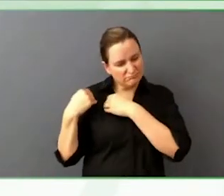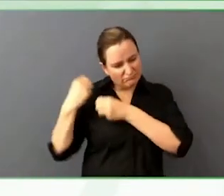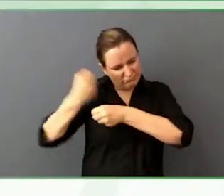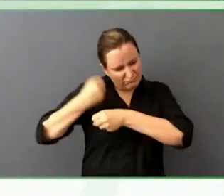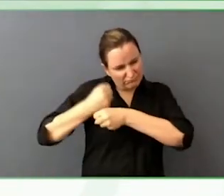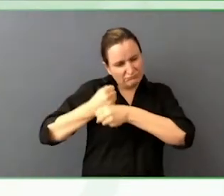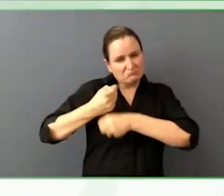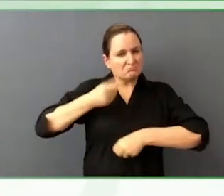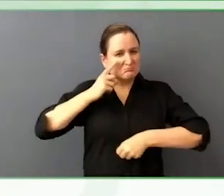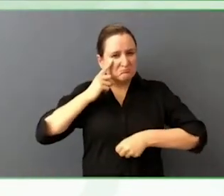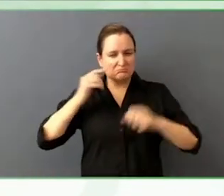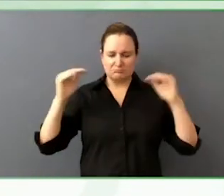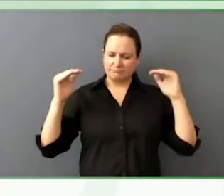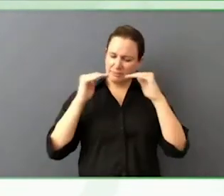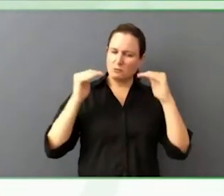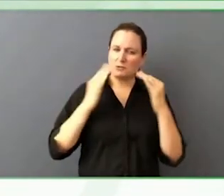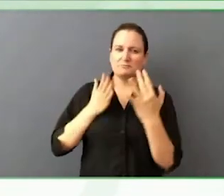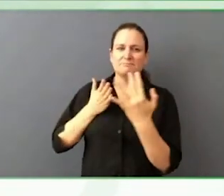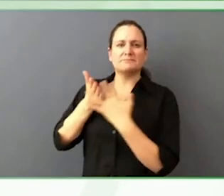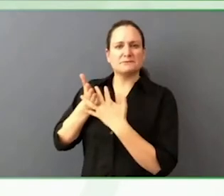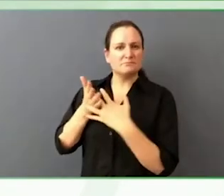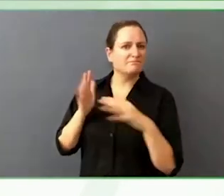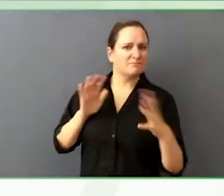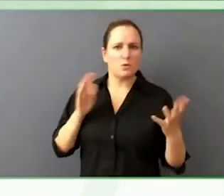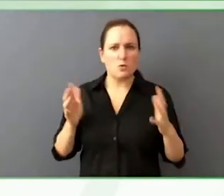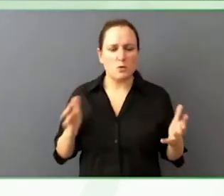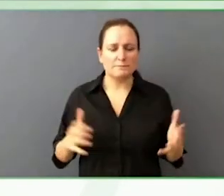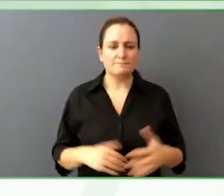side work, incorporating accessible practices into my day-to-day job.